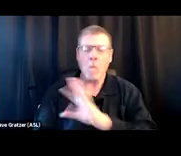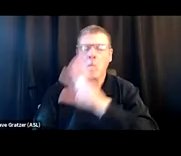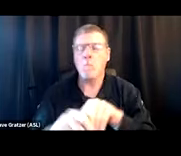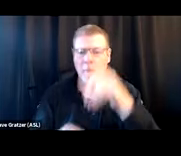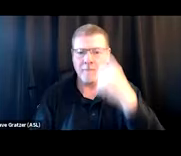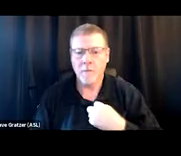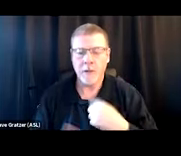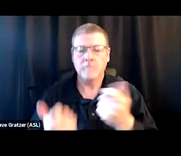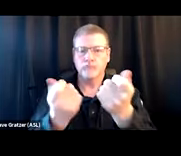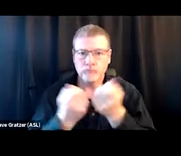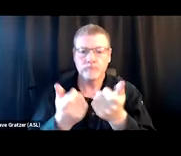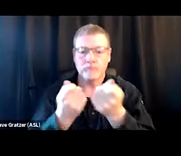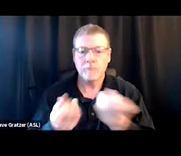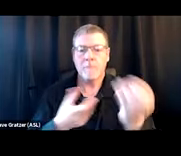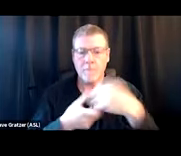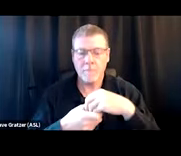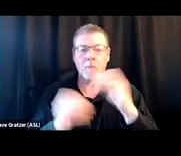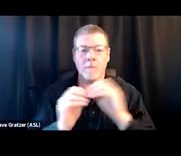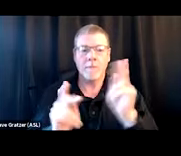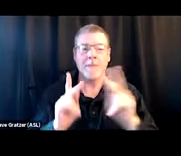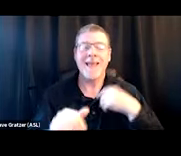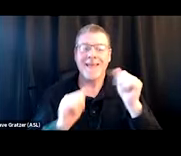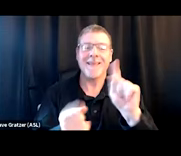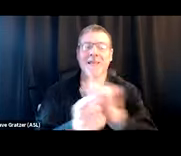It was at least a tool I could use to go out there and meet people with.